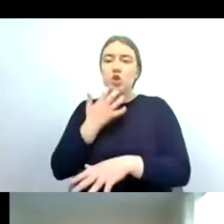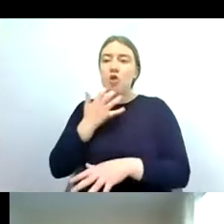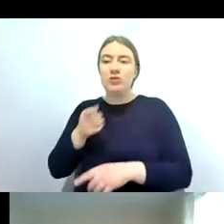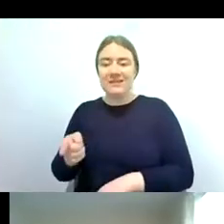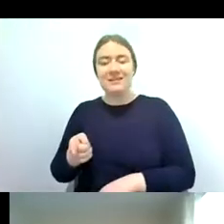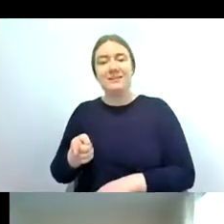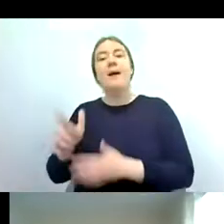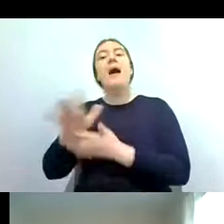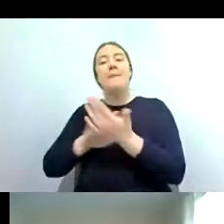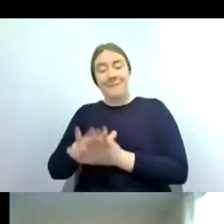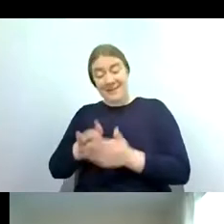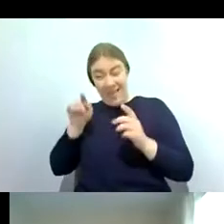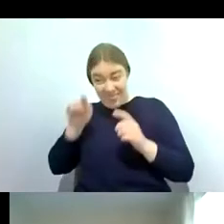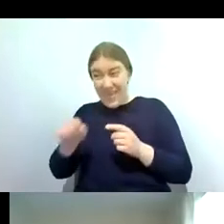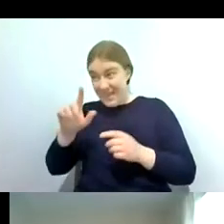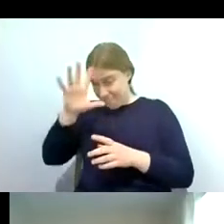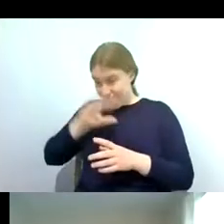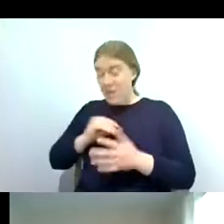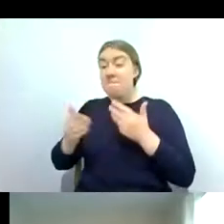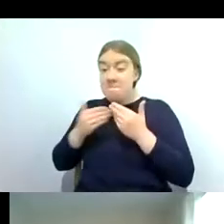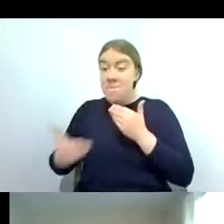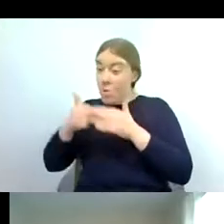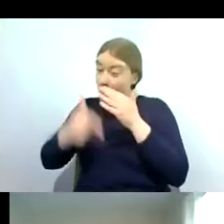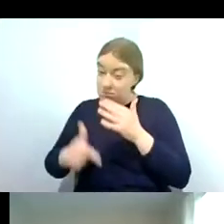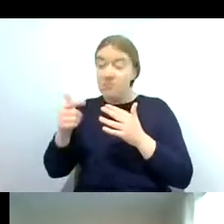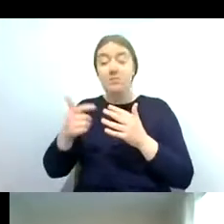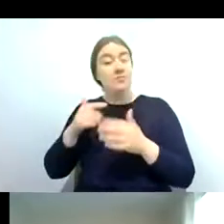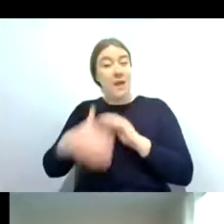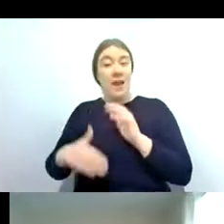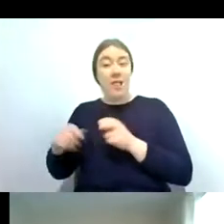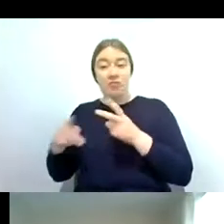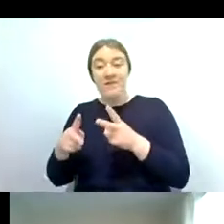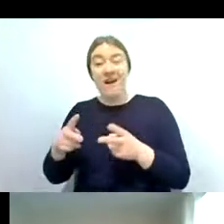us to infer more about our river so that's they're more sensitive than some of the other groups and